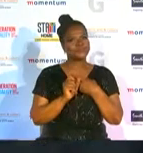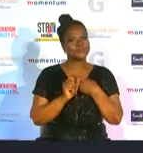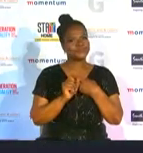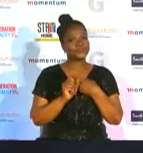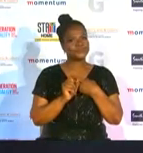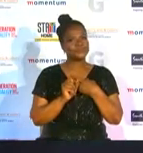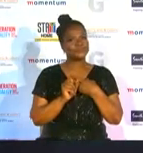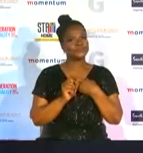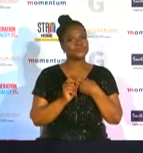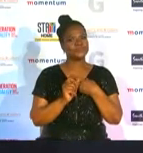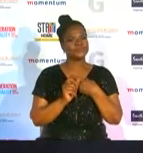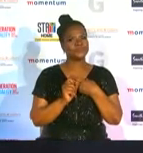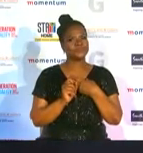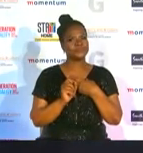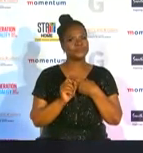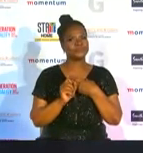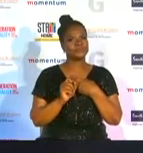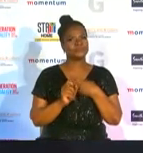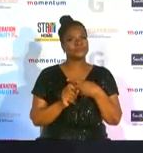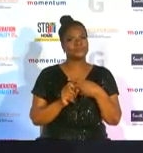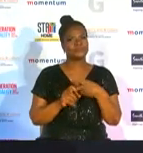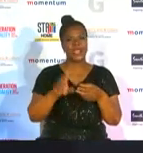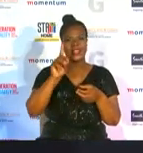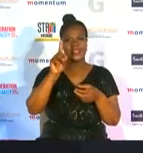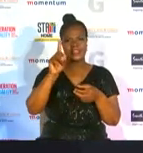ganesha devnerian dinesha was appointed as the first